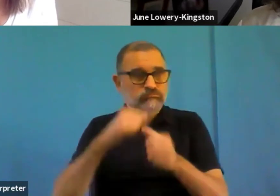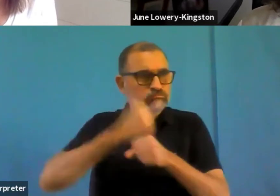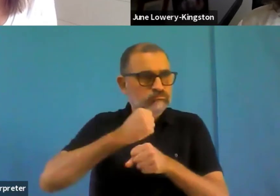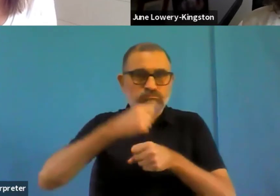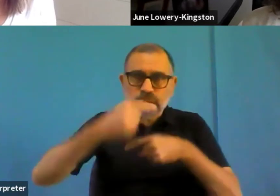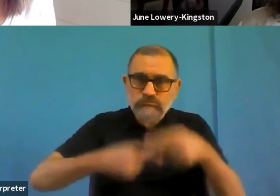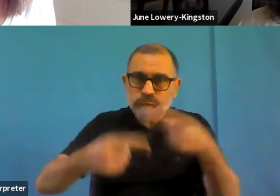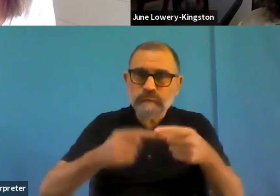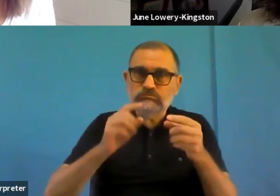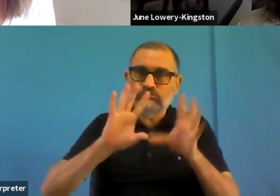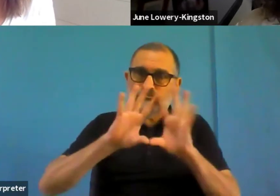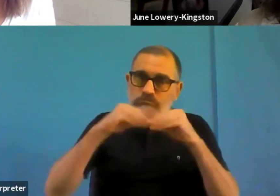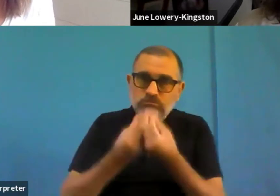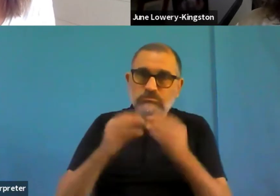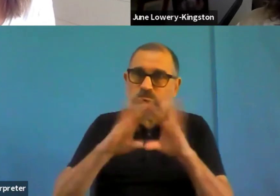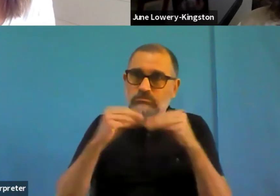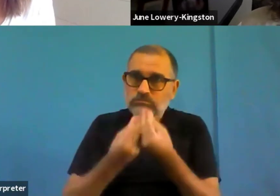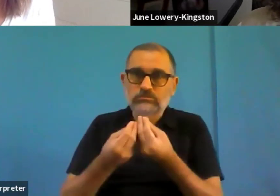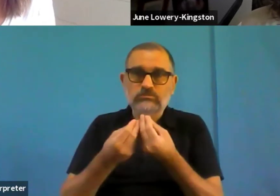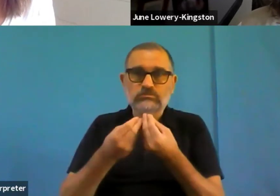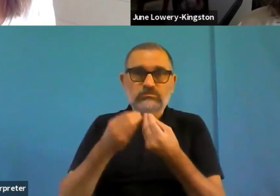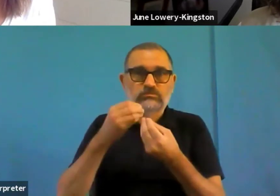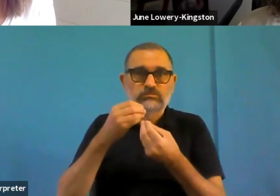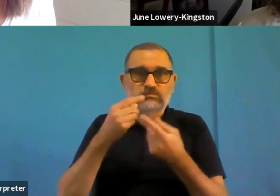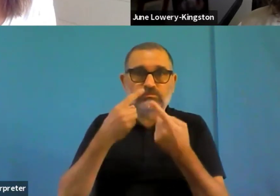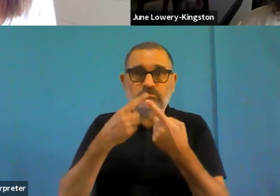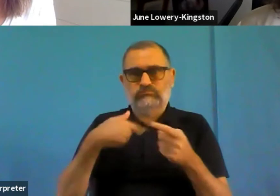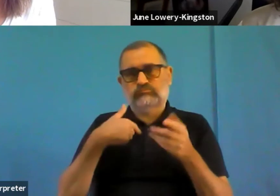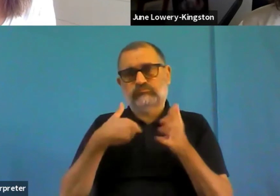However, they also tell an interesting story.